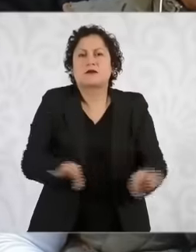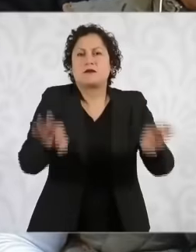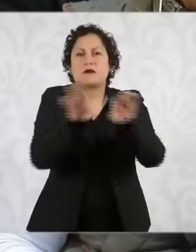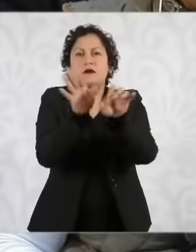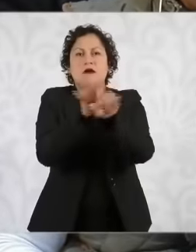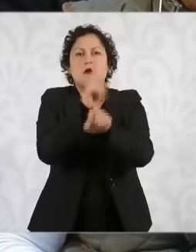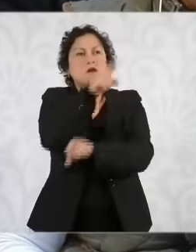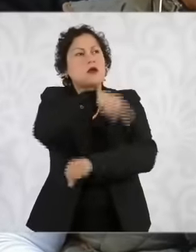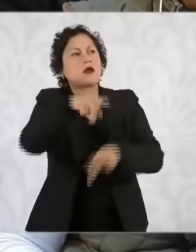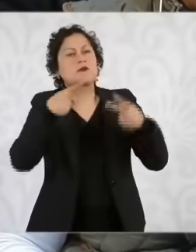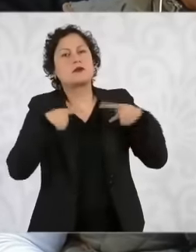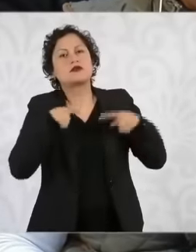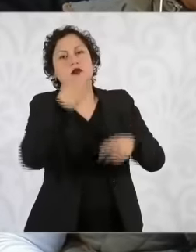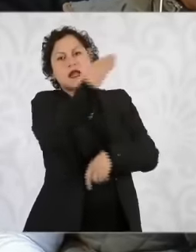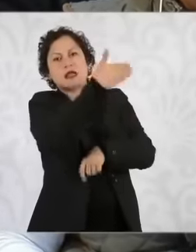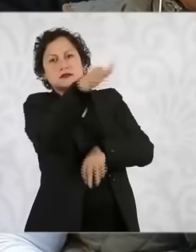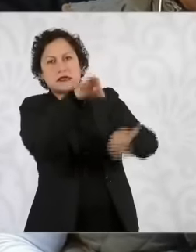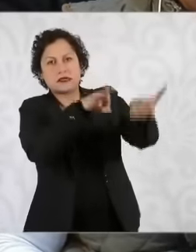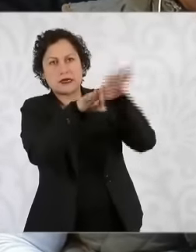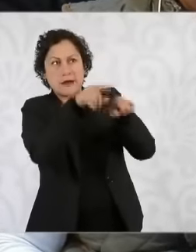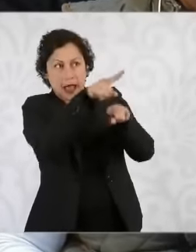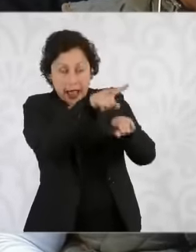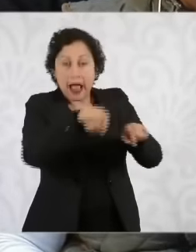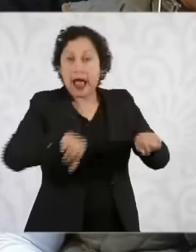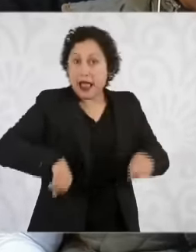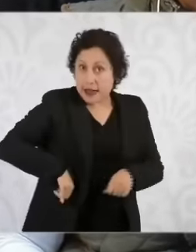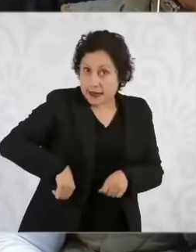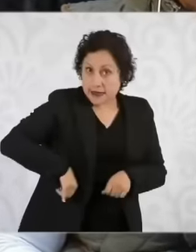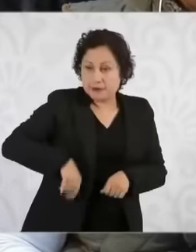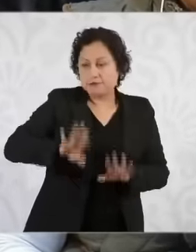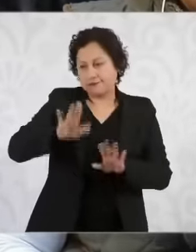are not interested in the issue of urban issues, but in the issue of rural issue is very important the issue of